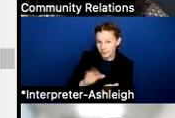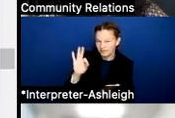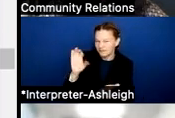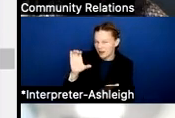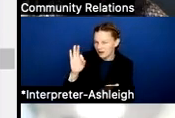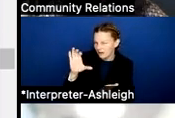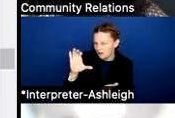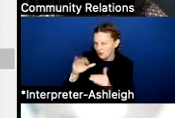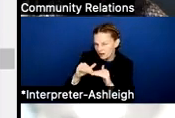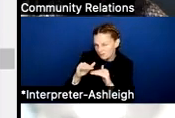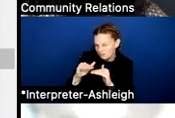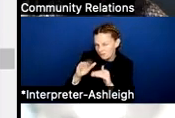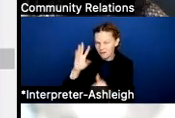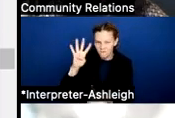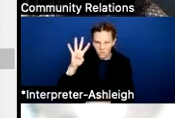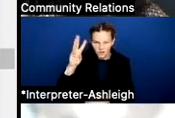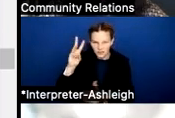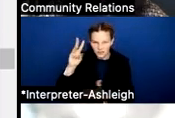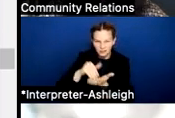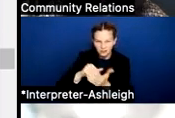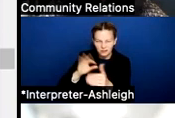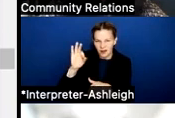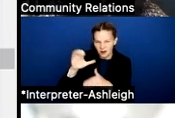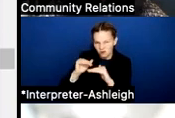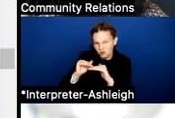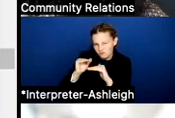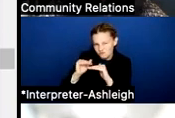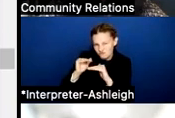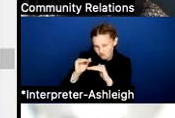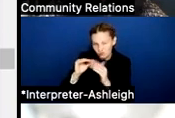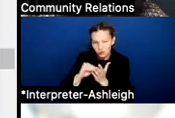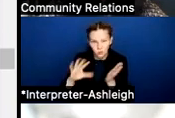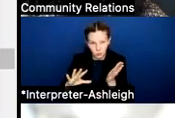so 46,900 students. And then we've got some things in the works as well